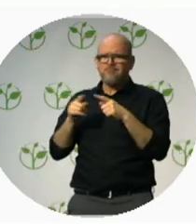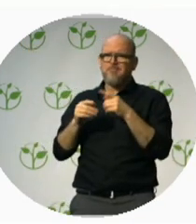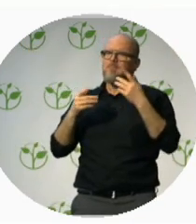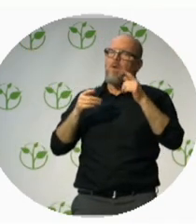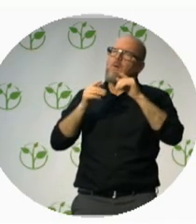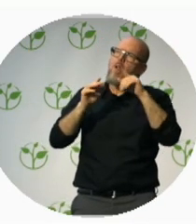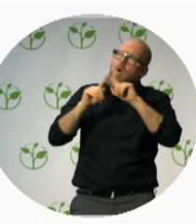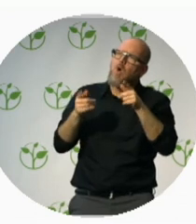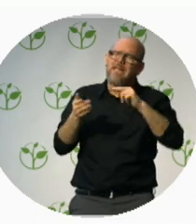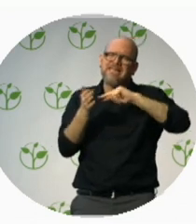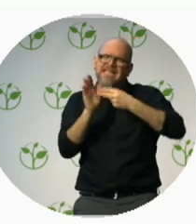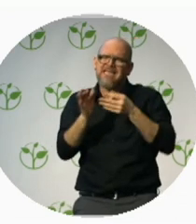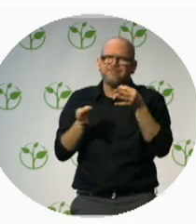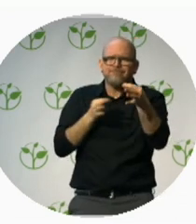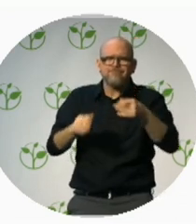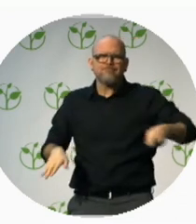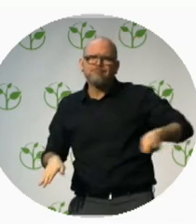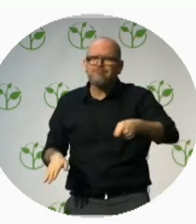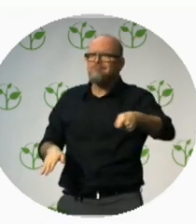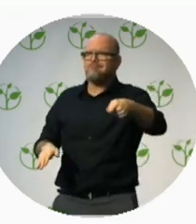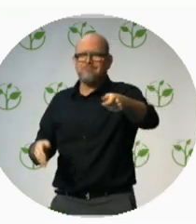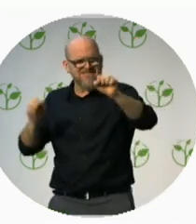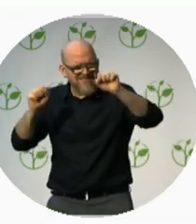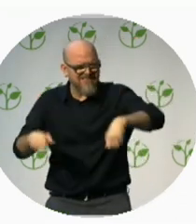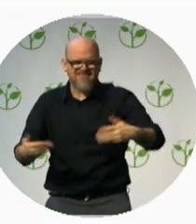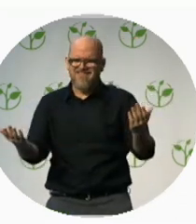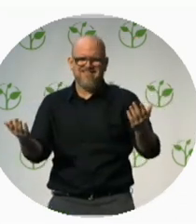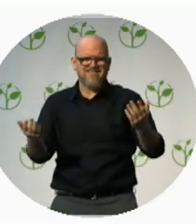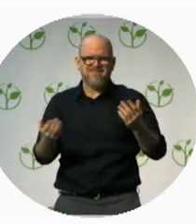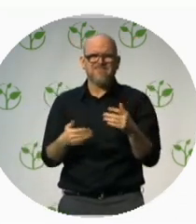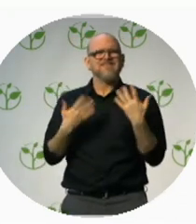Daniel Kish: It’s hugely gratifying to us to see the transition, especially when you